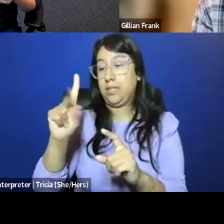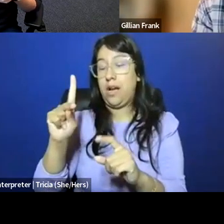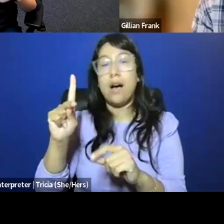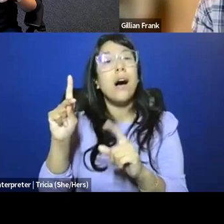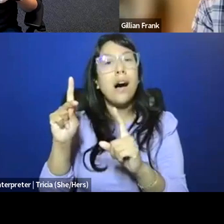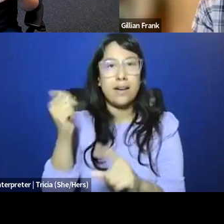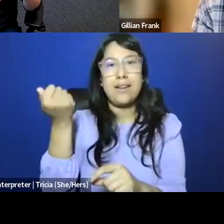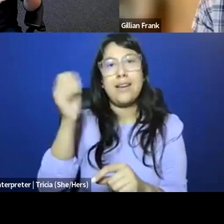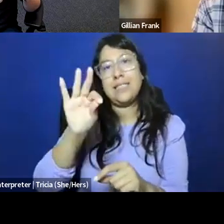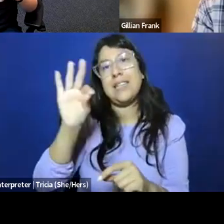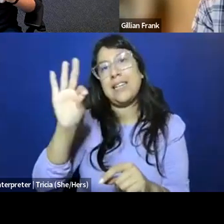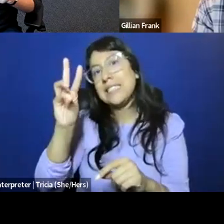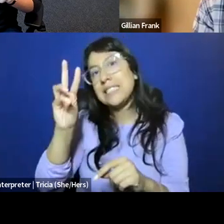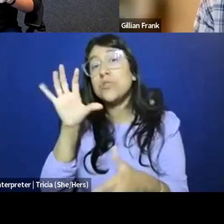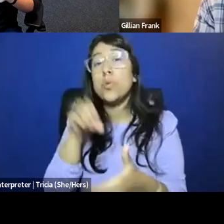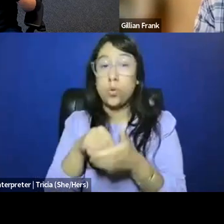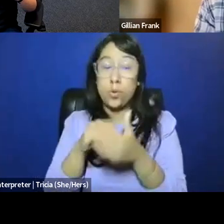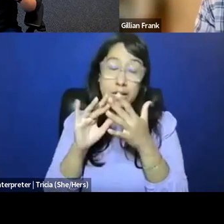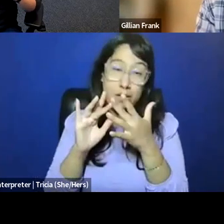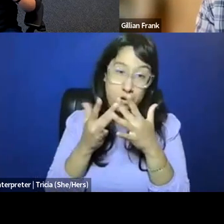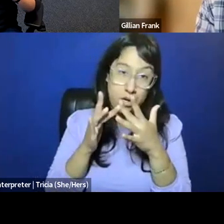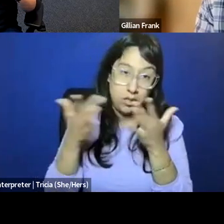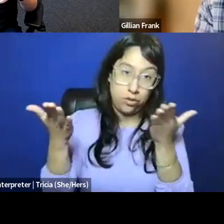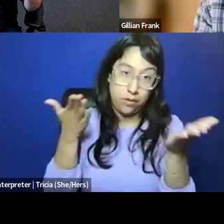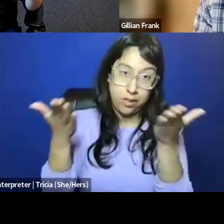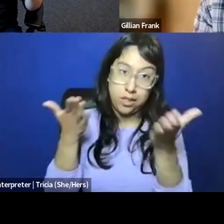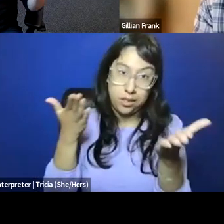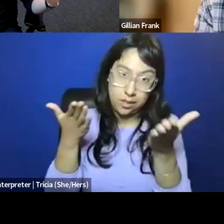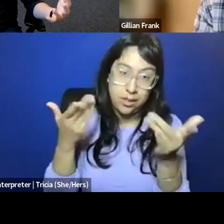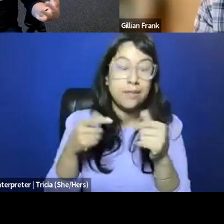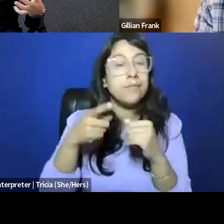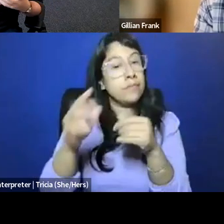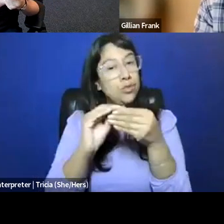to include internet services, which, you know, in light of everything that you've said,